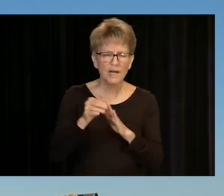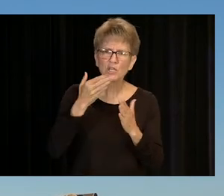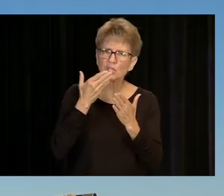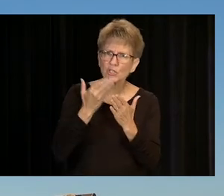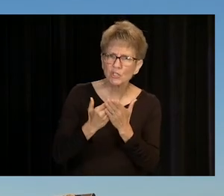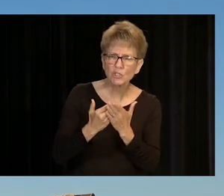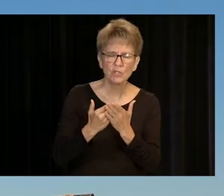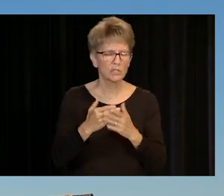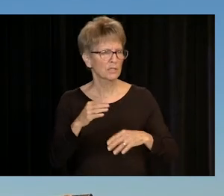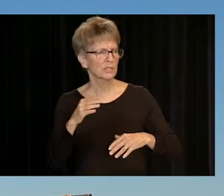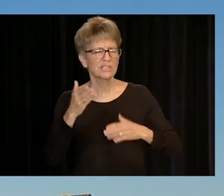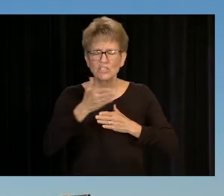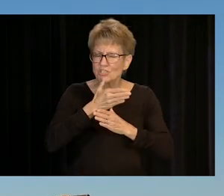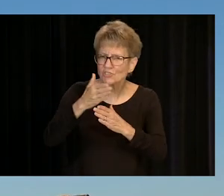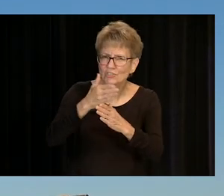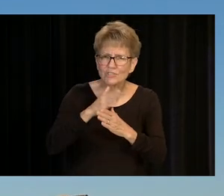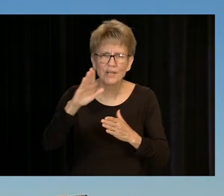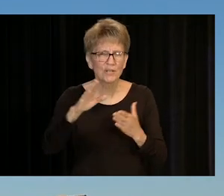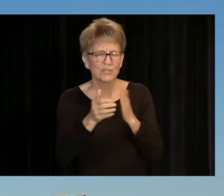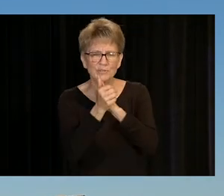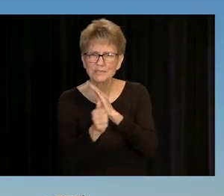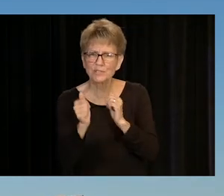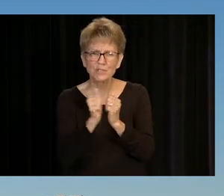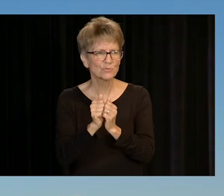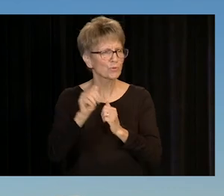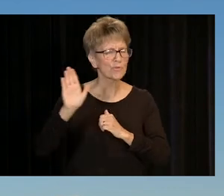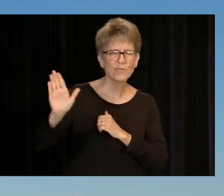KNOW YOUR WORTH AND SHARE YOUR TALENTS WITH THE GREATER COMMUNITY.